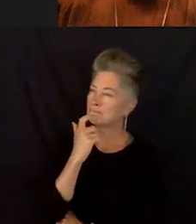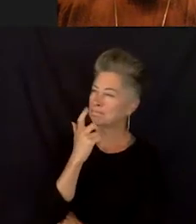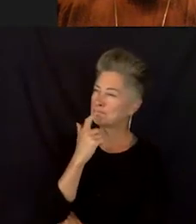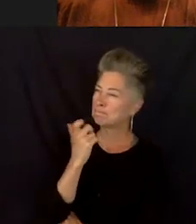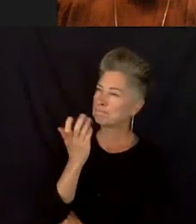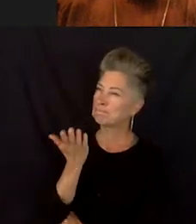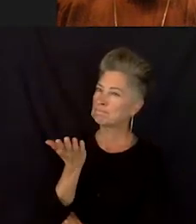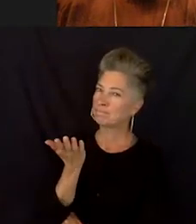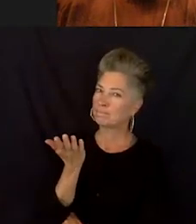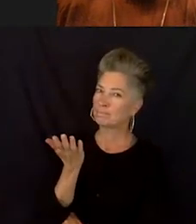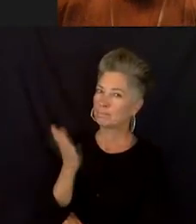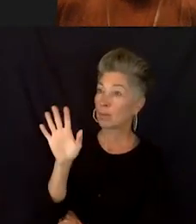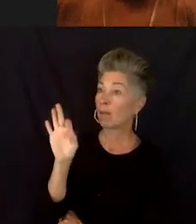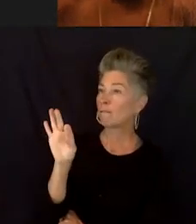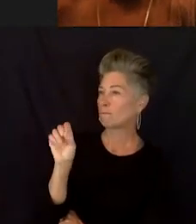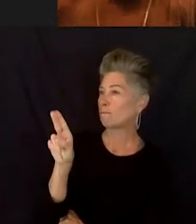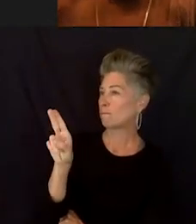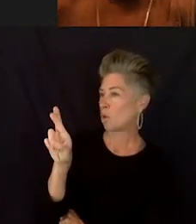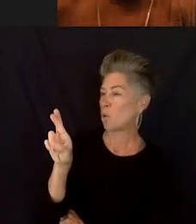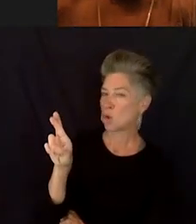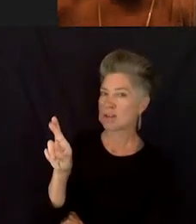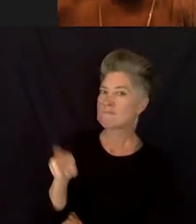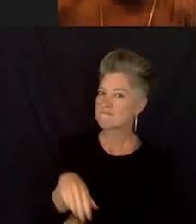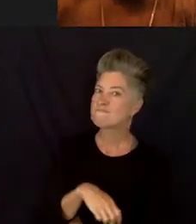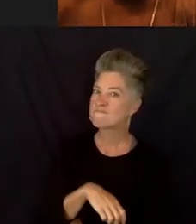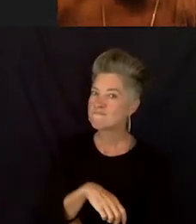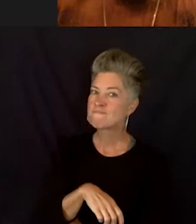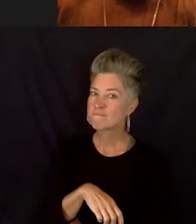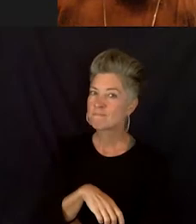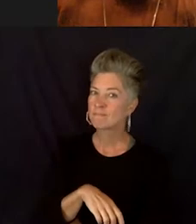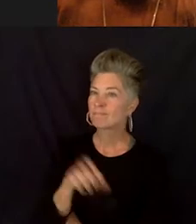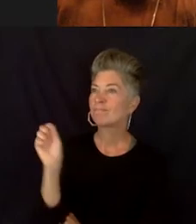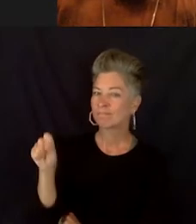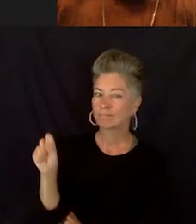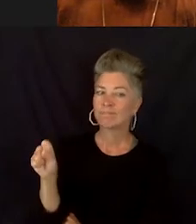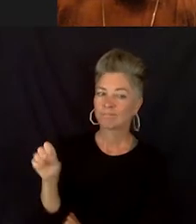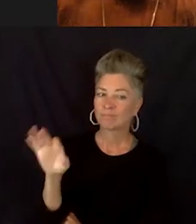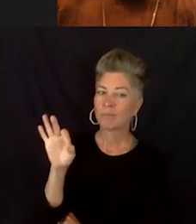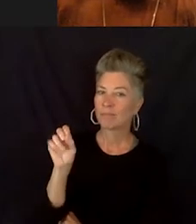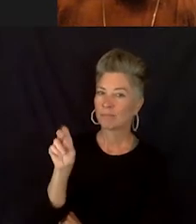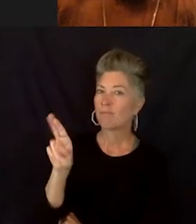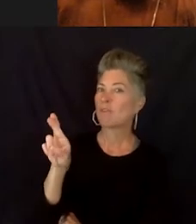Four. Okay. I like Four, I like the tempo of Four.